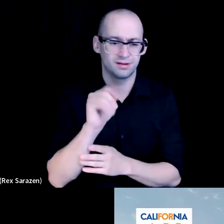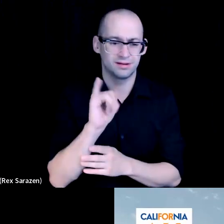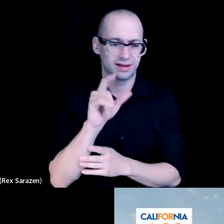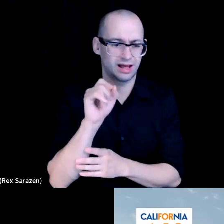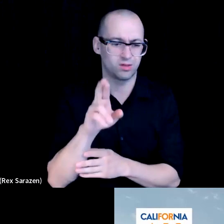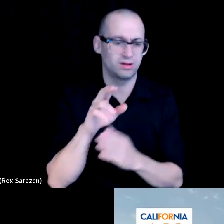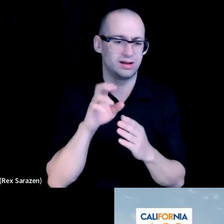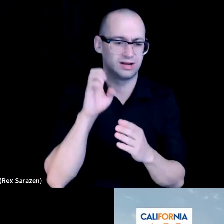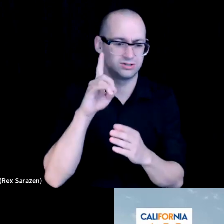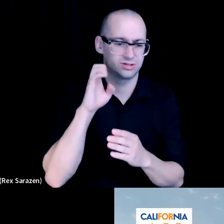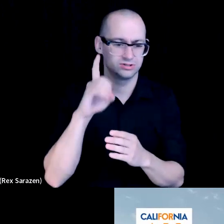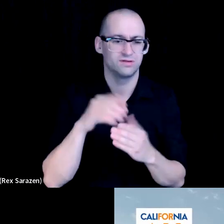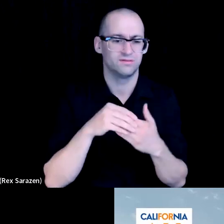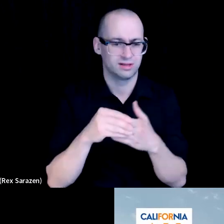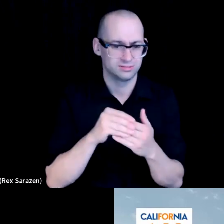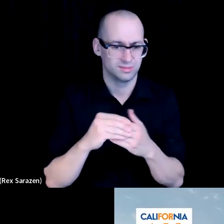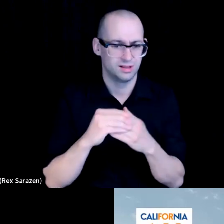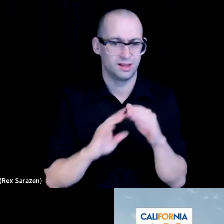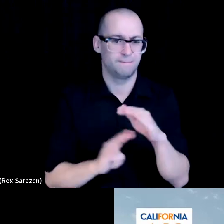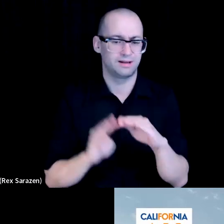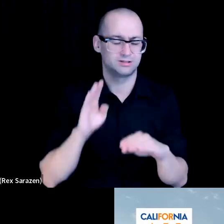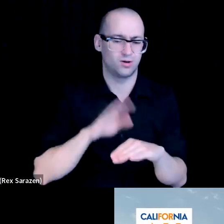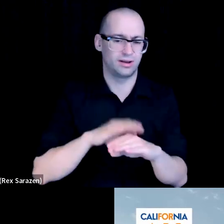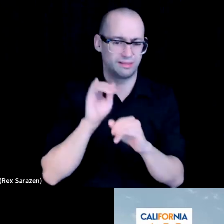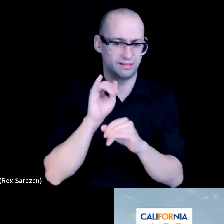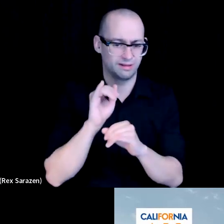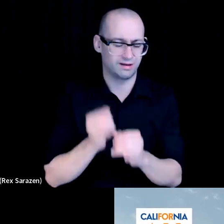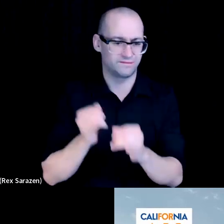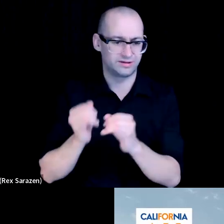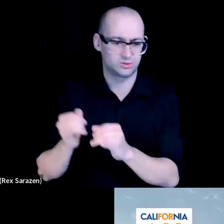flexible, based on the individual constraints of those population and building in the infrastructure